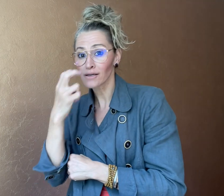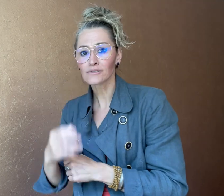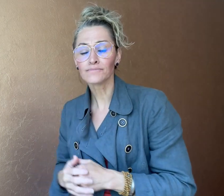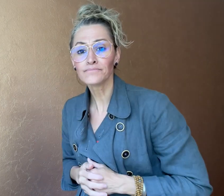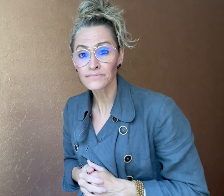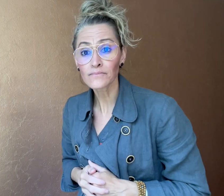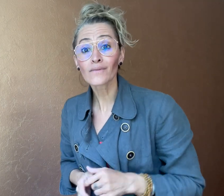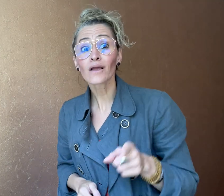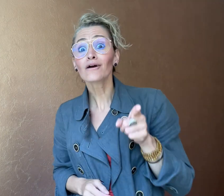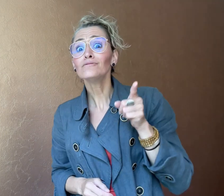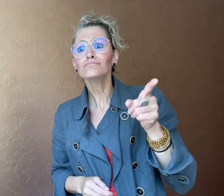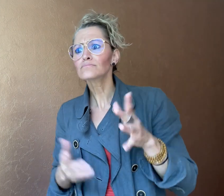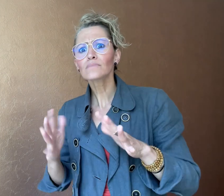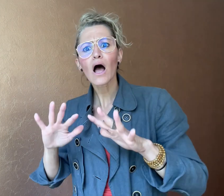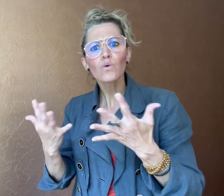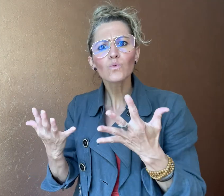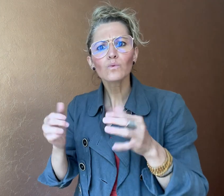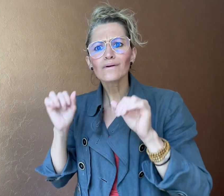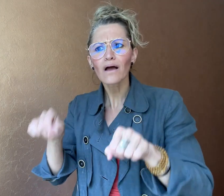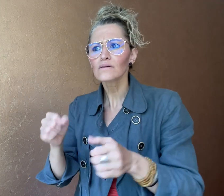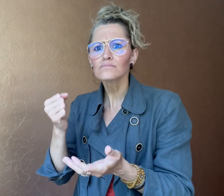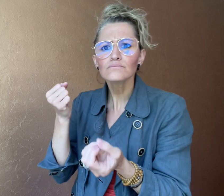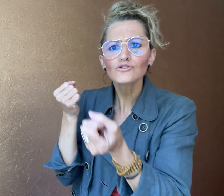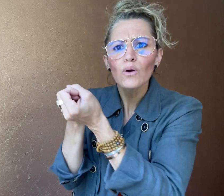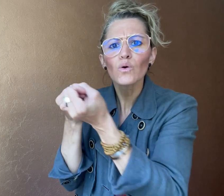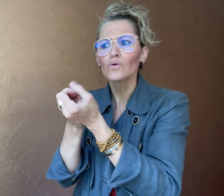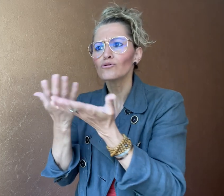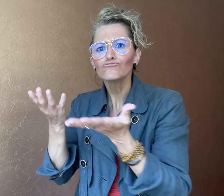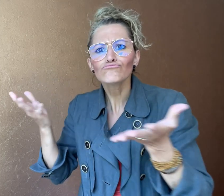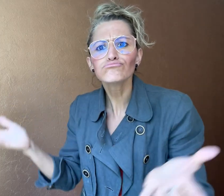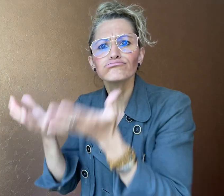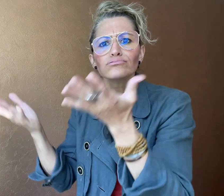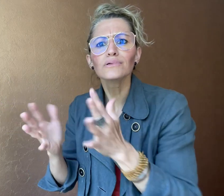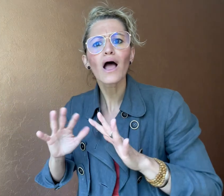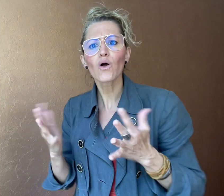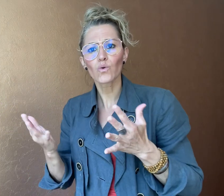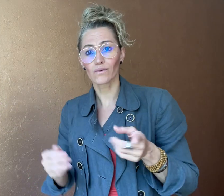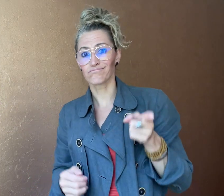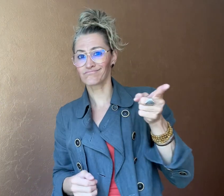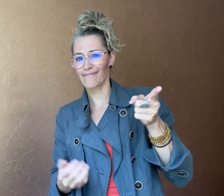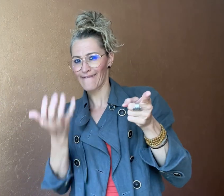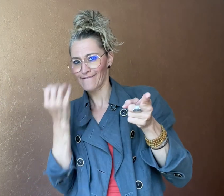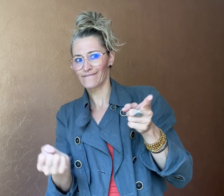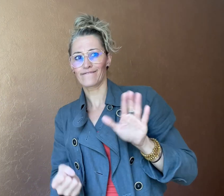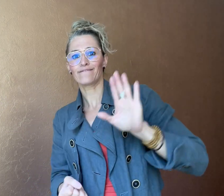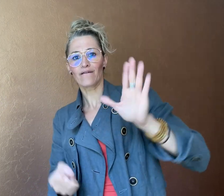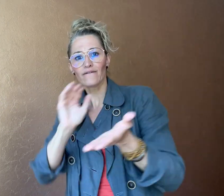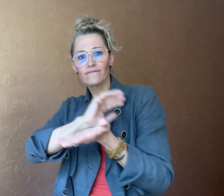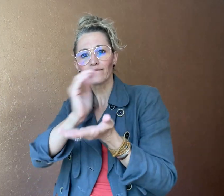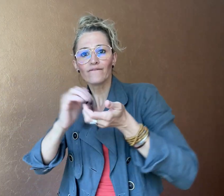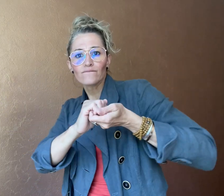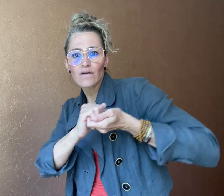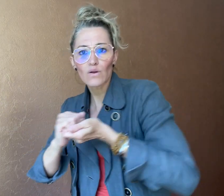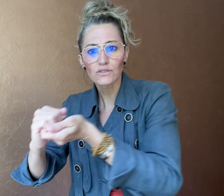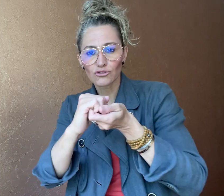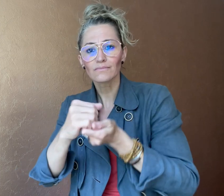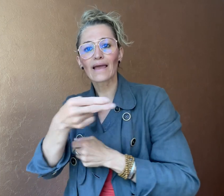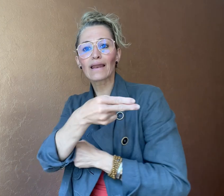and Blind which was made possible through his foundation,